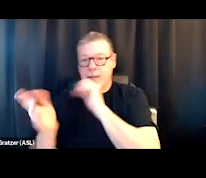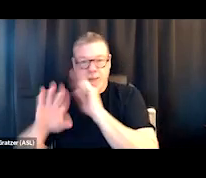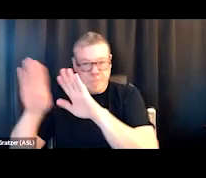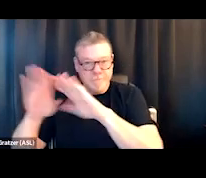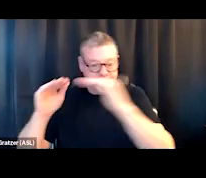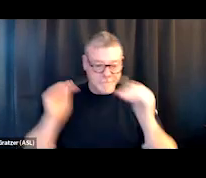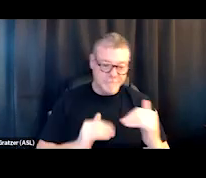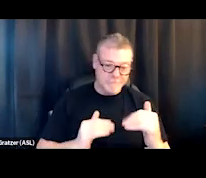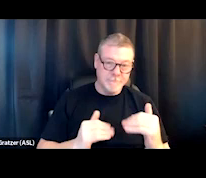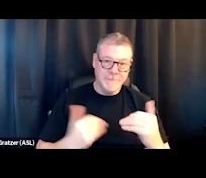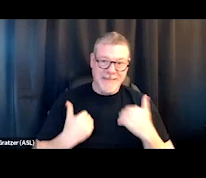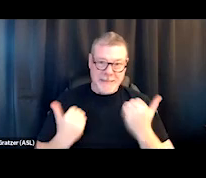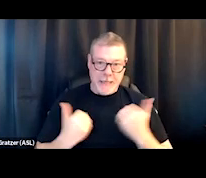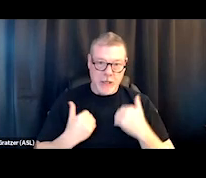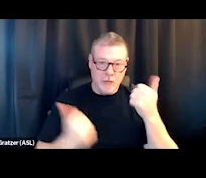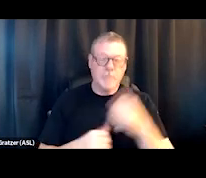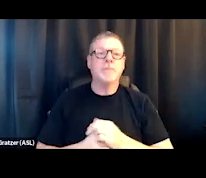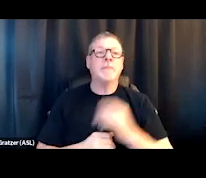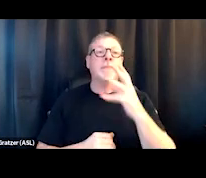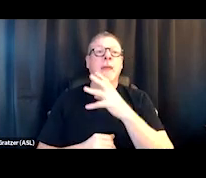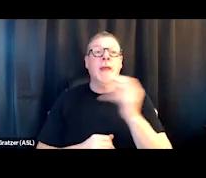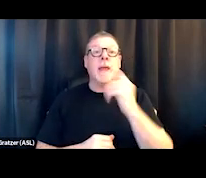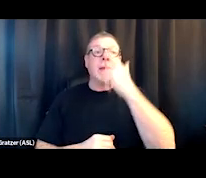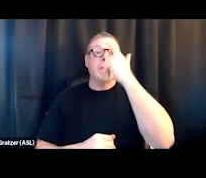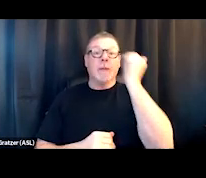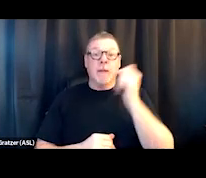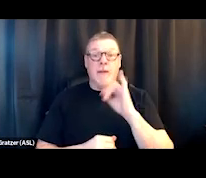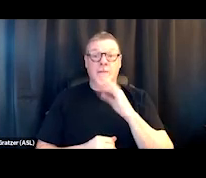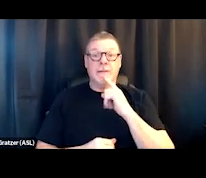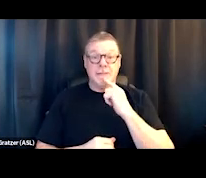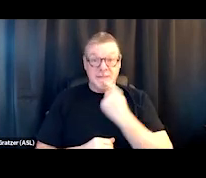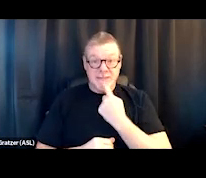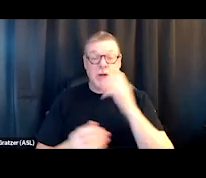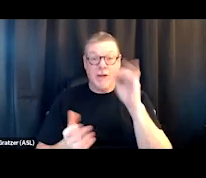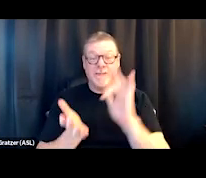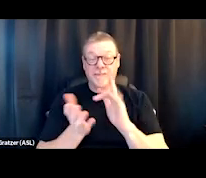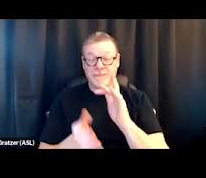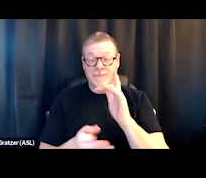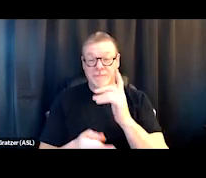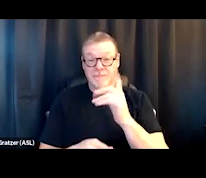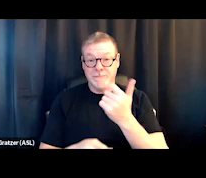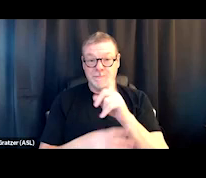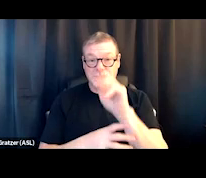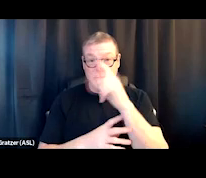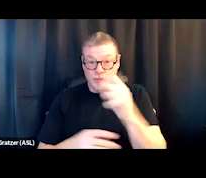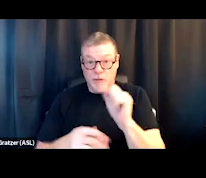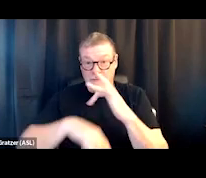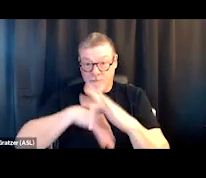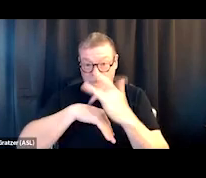and in many cases, because of the seriousness of the narcotics that have been available now,